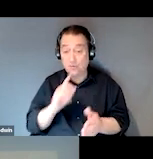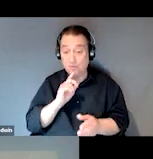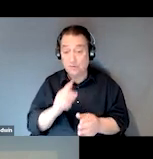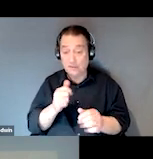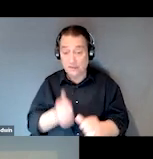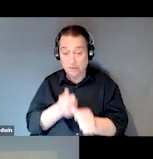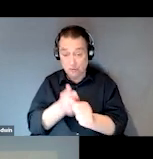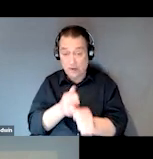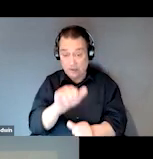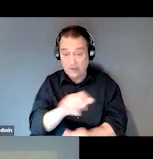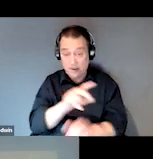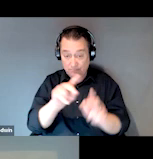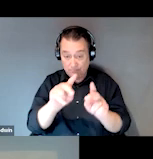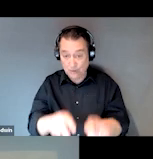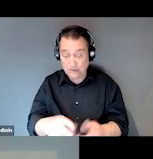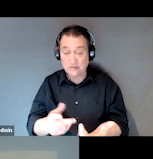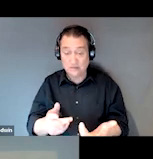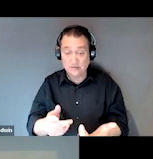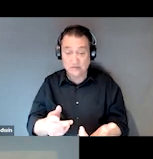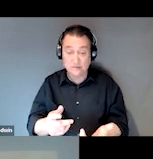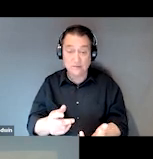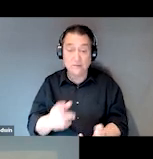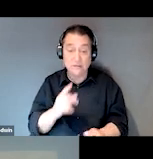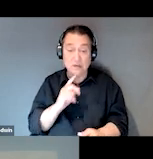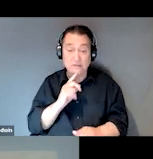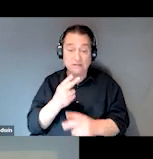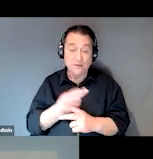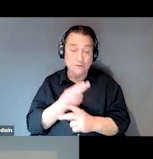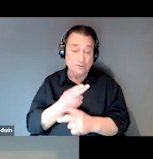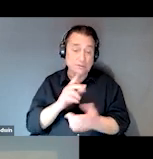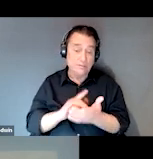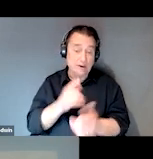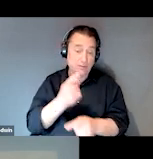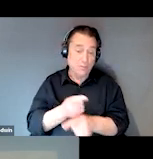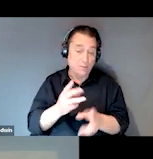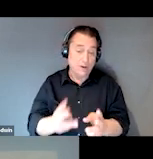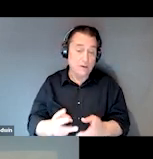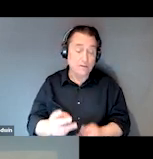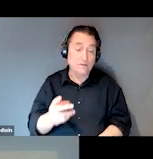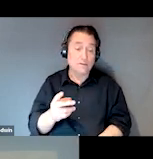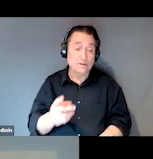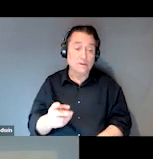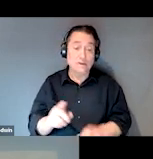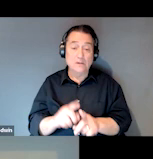that patients are on top of their medication. And in this way, just like Traci had mentioned,